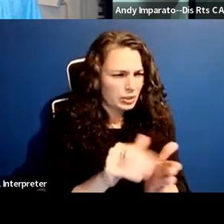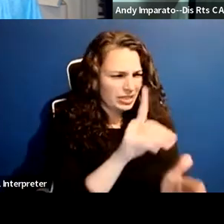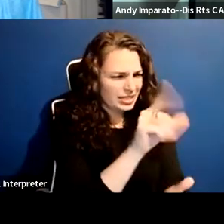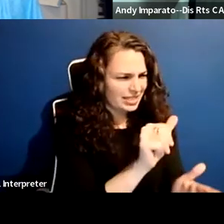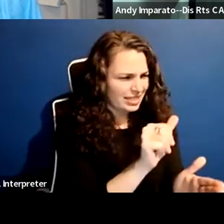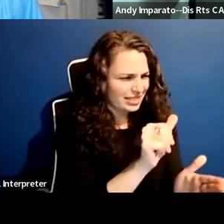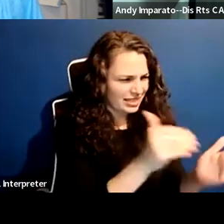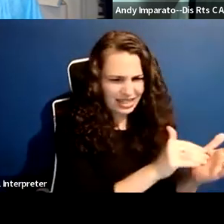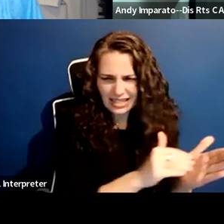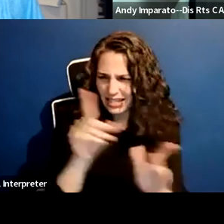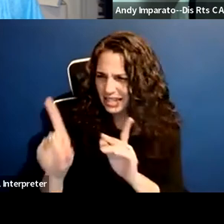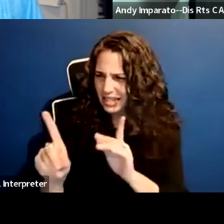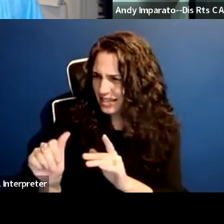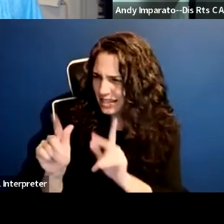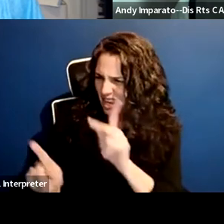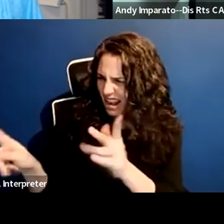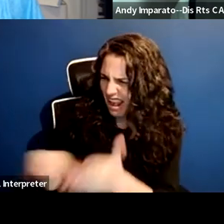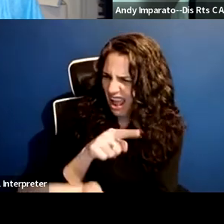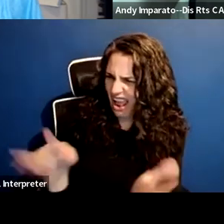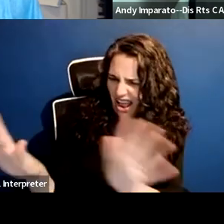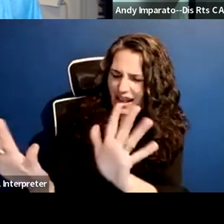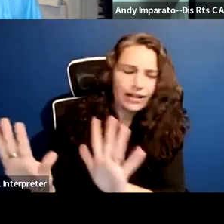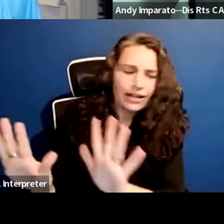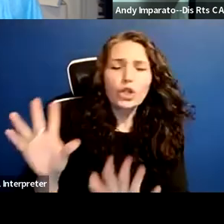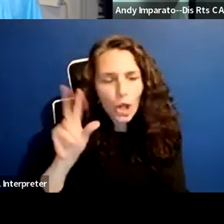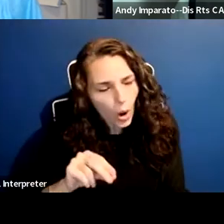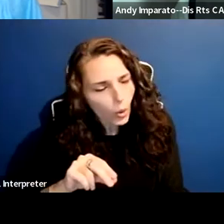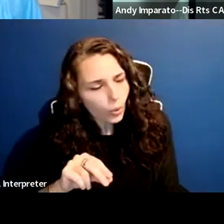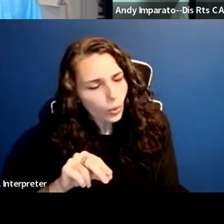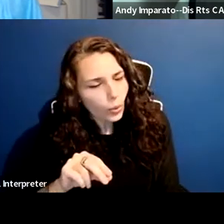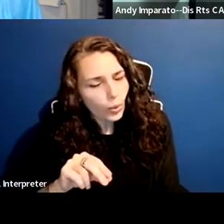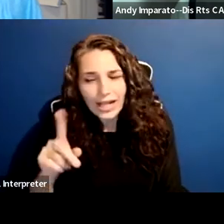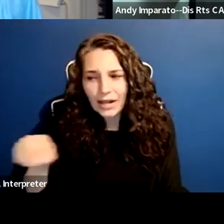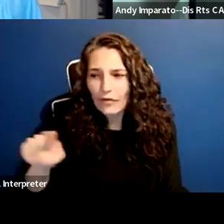are feeling fine in moving forward looking at disability as a different issue.